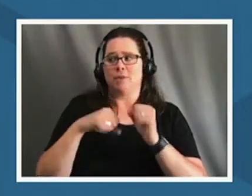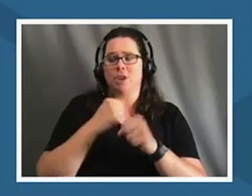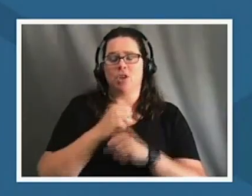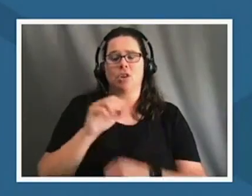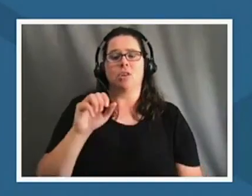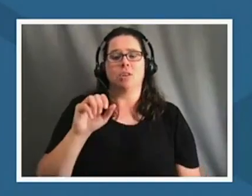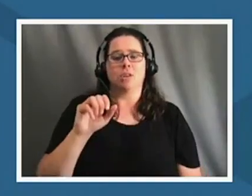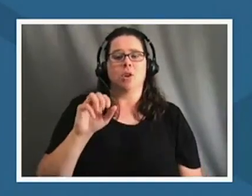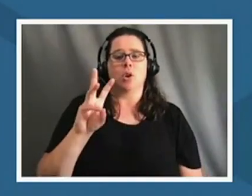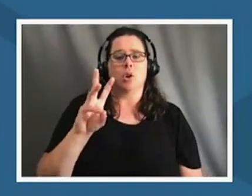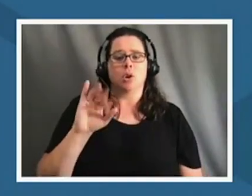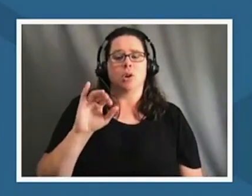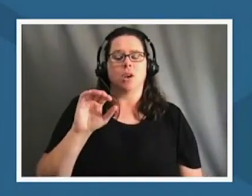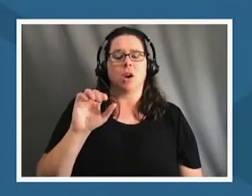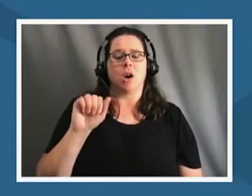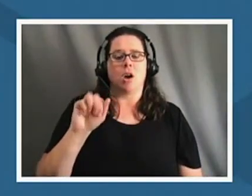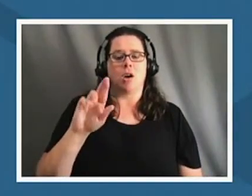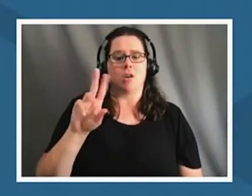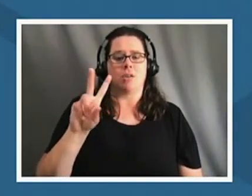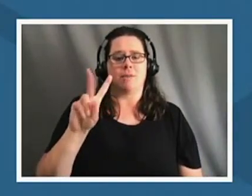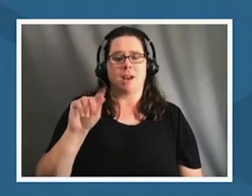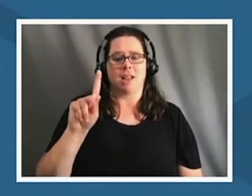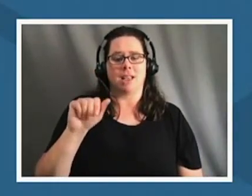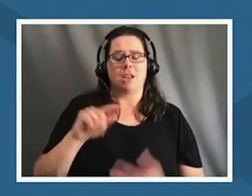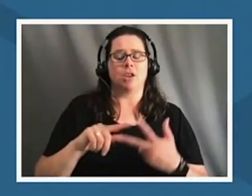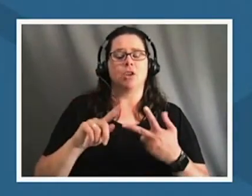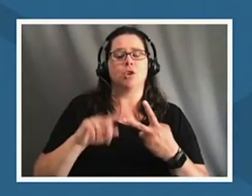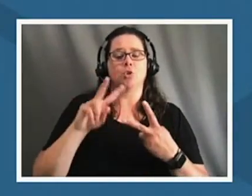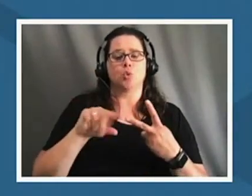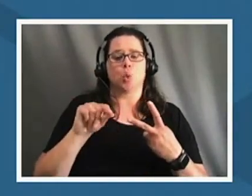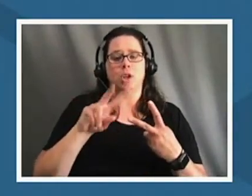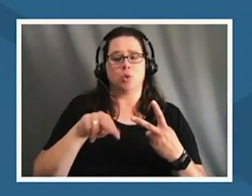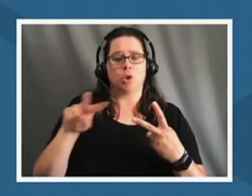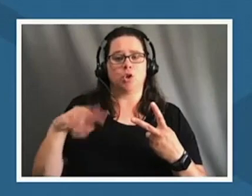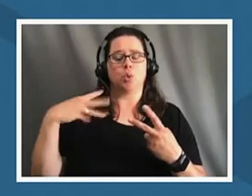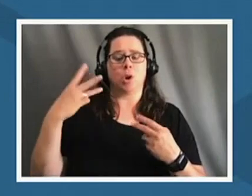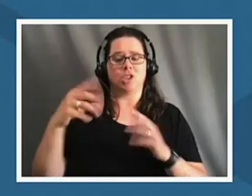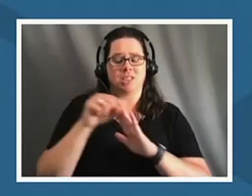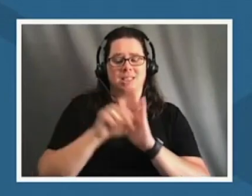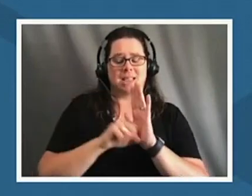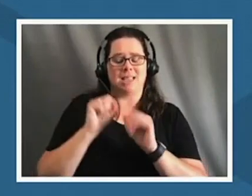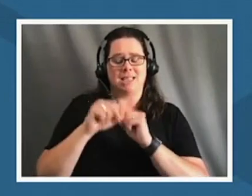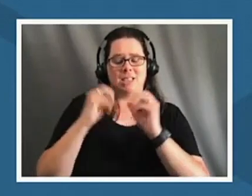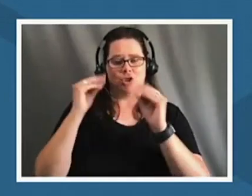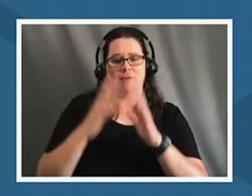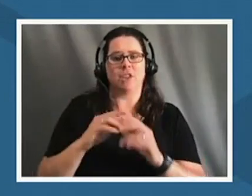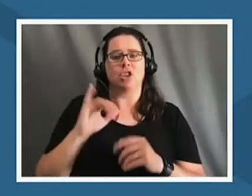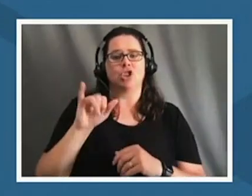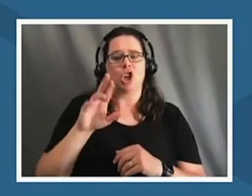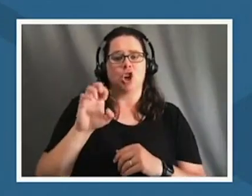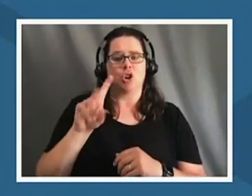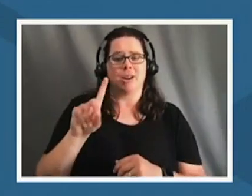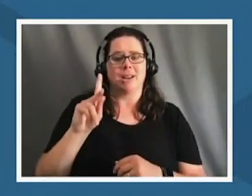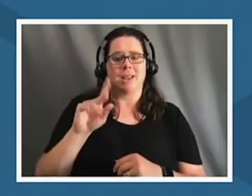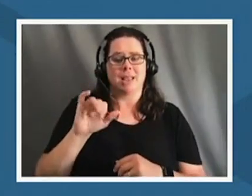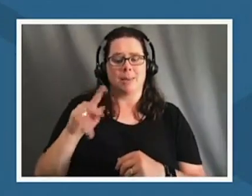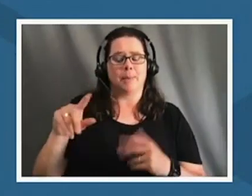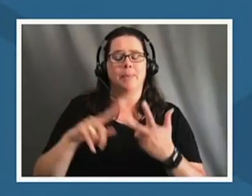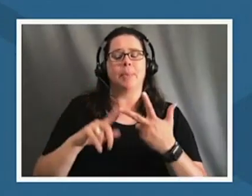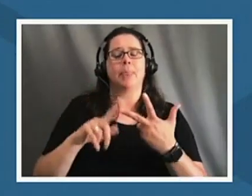2022 washington state teacher of the year gerald kept